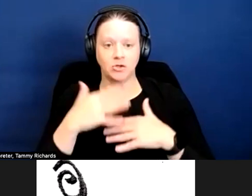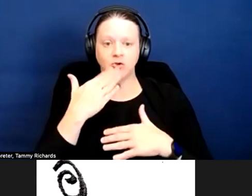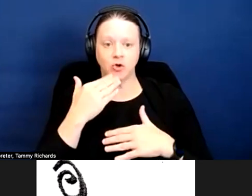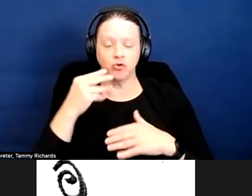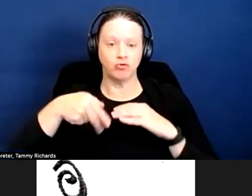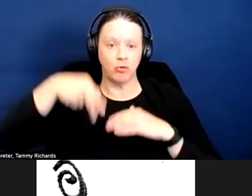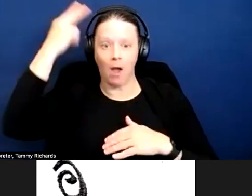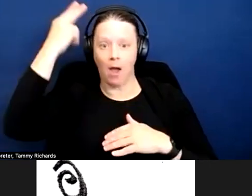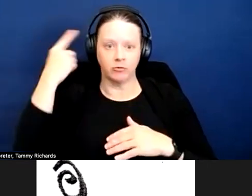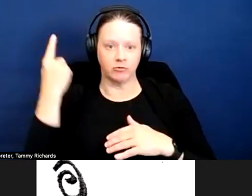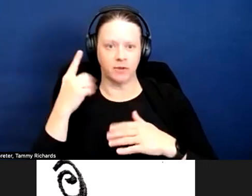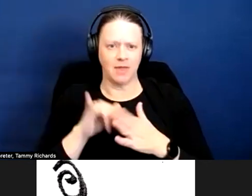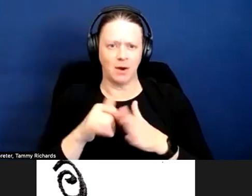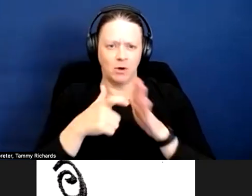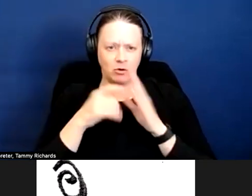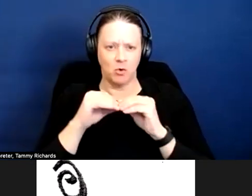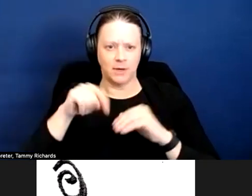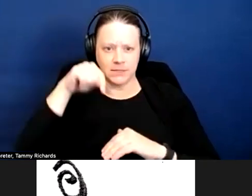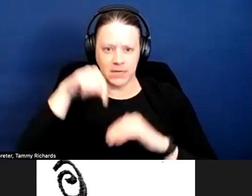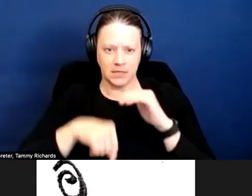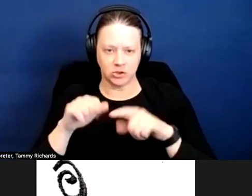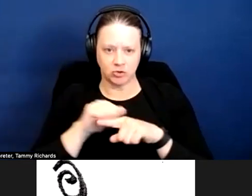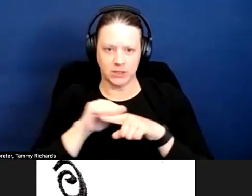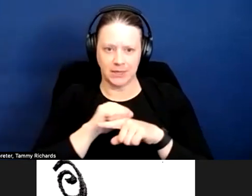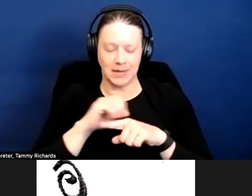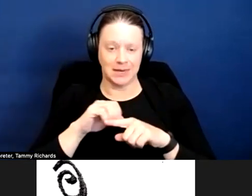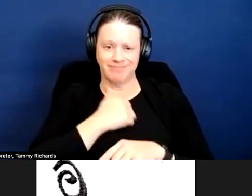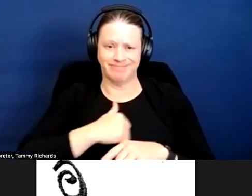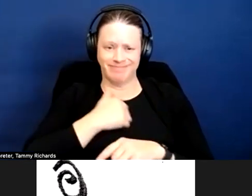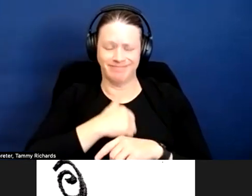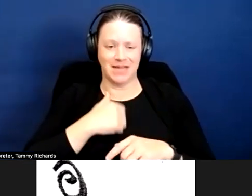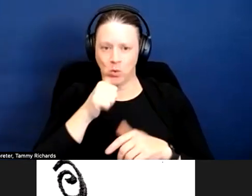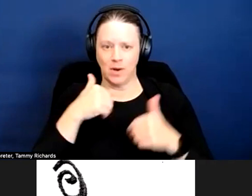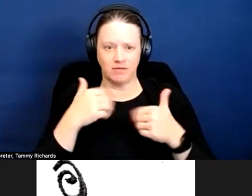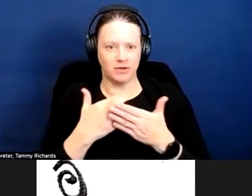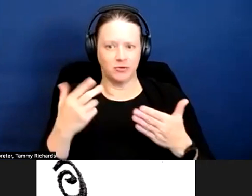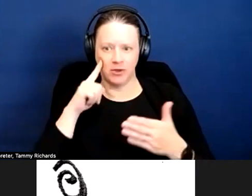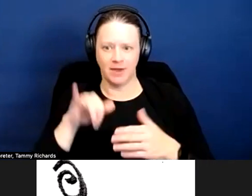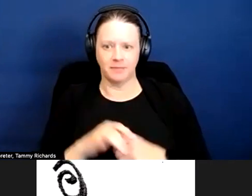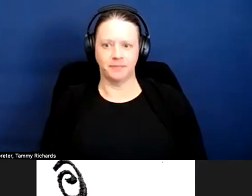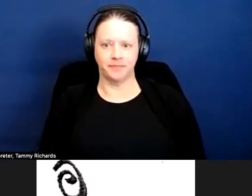That is something that requires more intense training and, I'm sorry, I just don't have the resources for that.